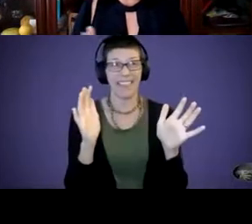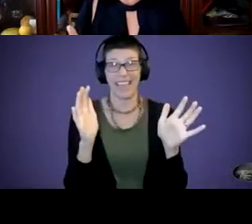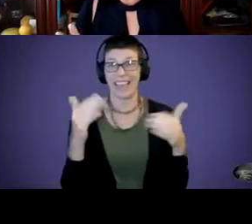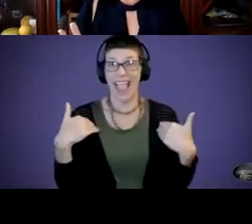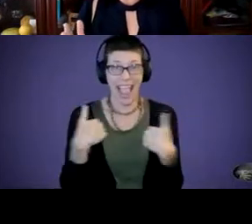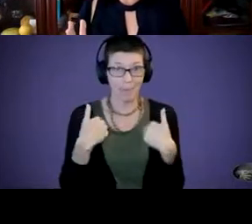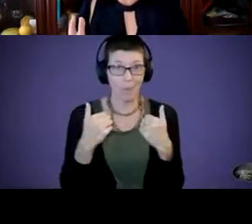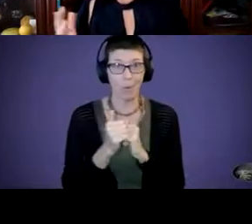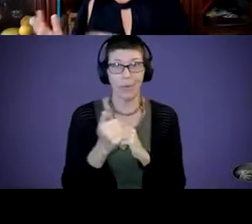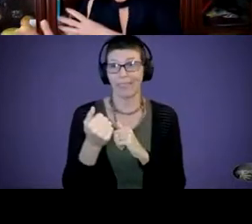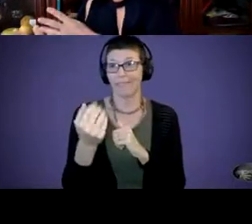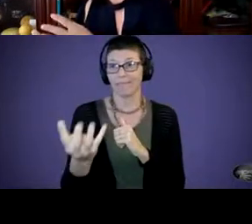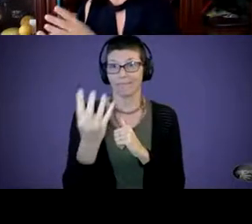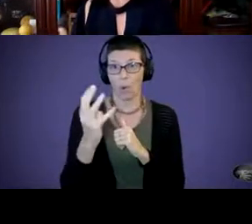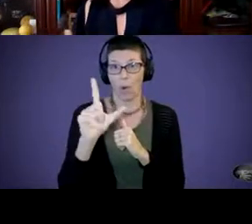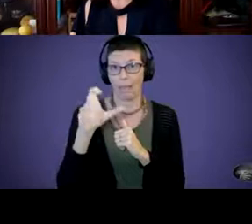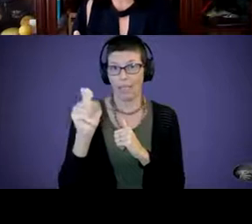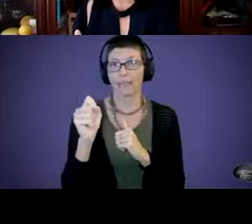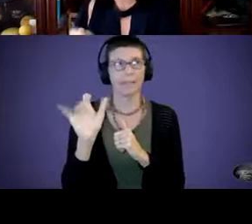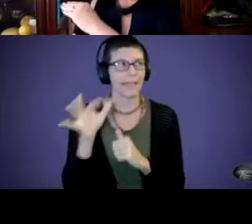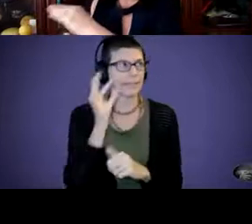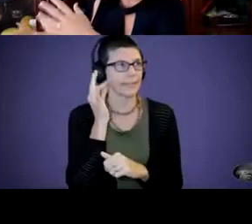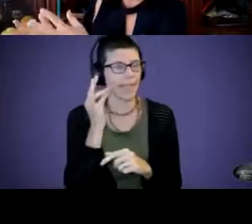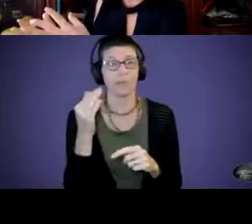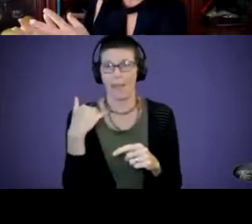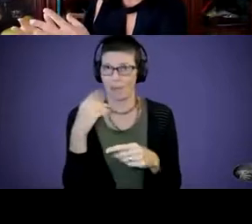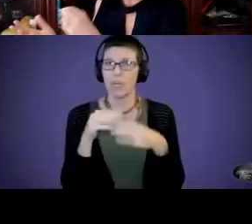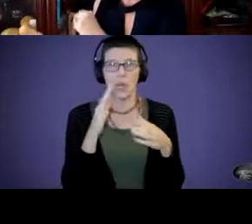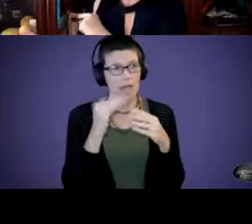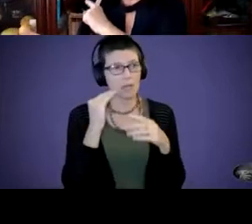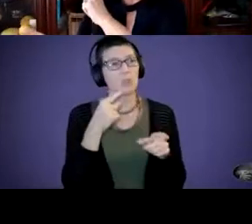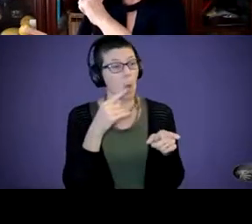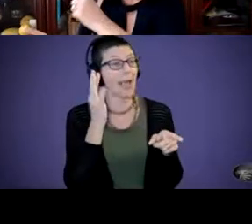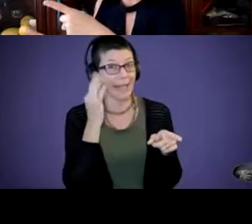a cat. You happen to have a cat in your house as a pet. So you're like, “Oh cat.” They might go to